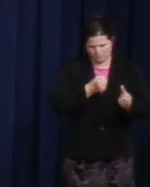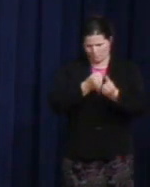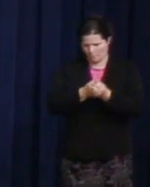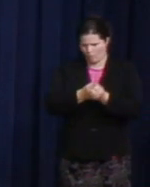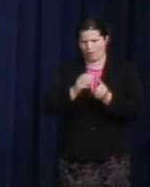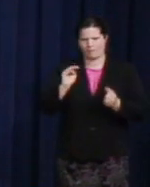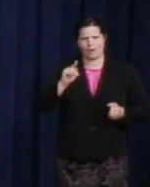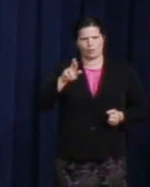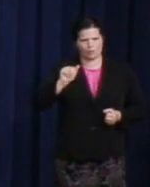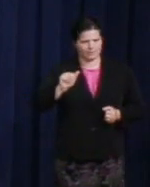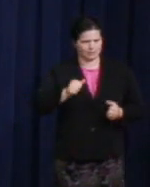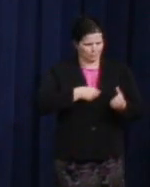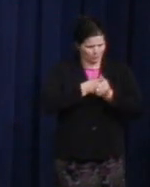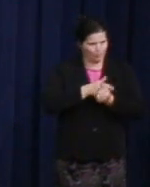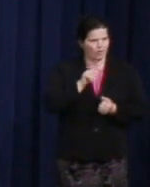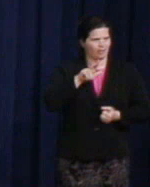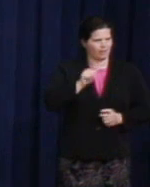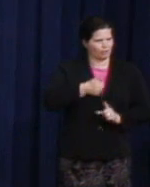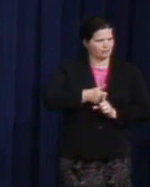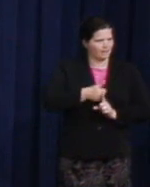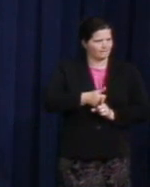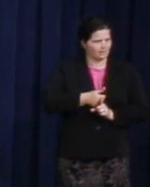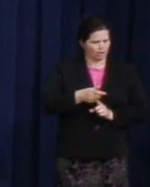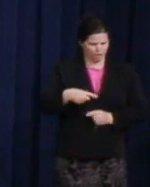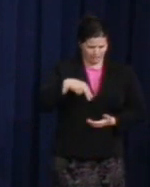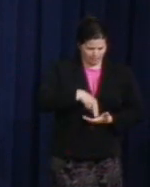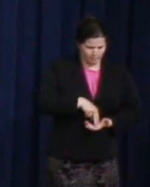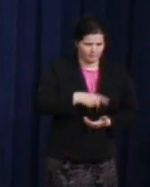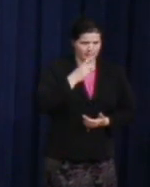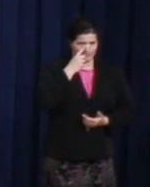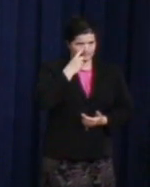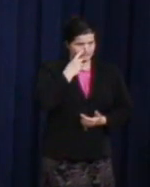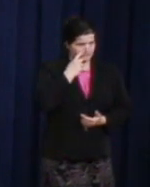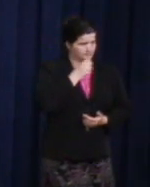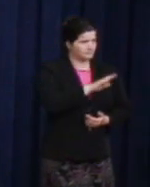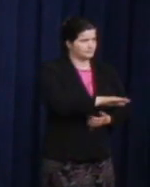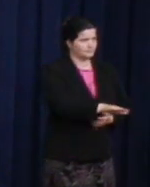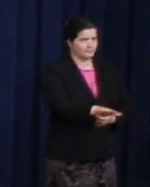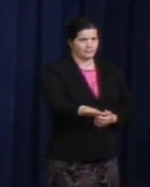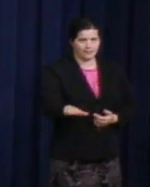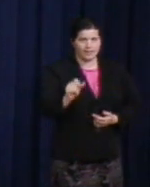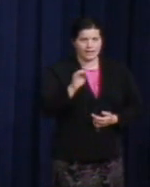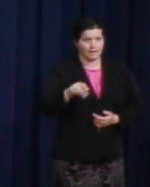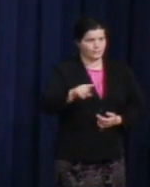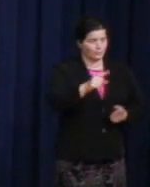And she stood at the podium and she said, "If you have come here because you want to help me,